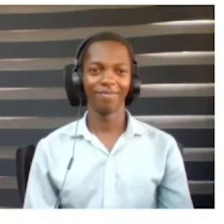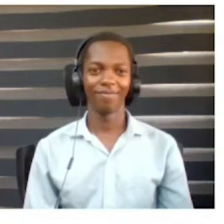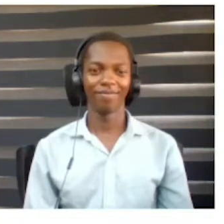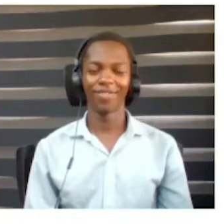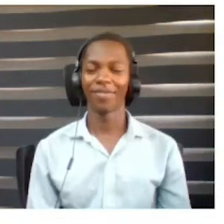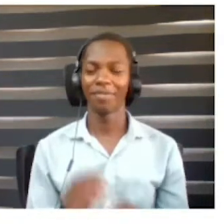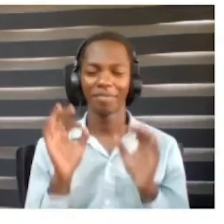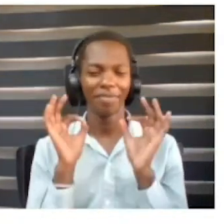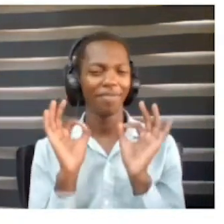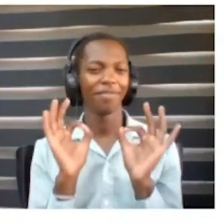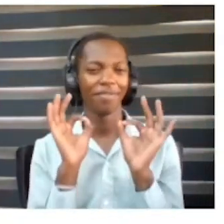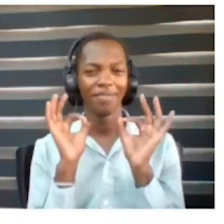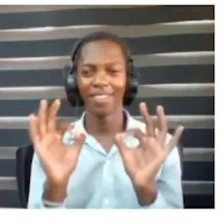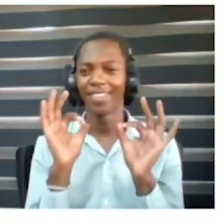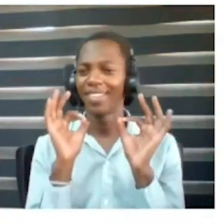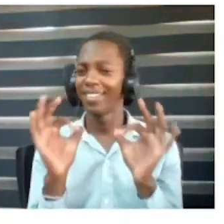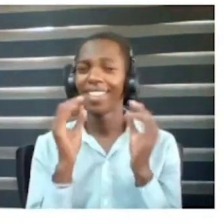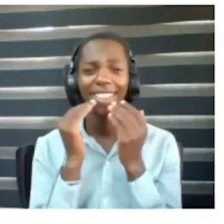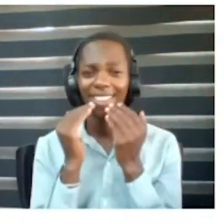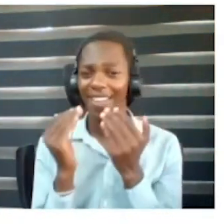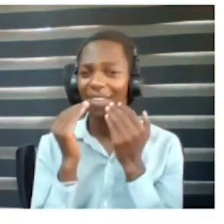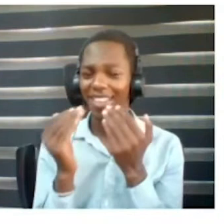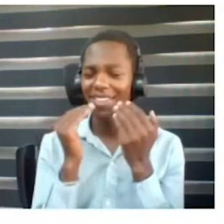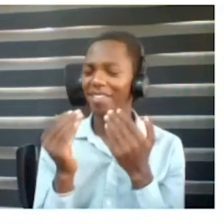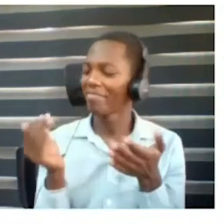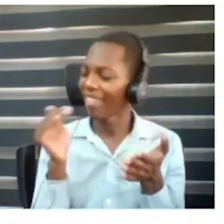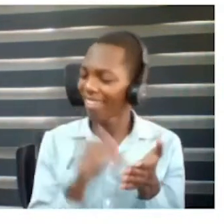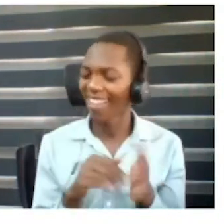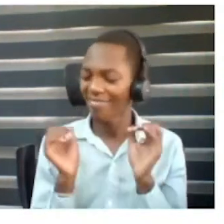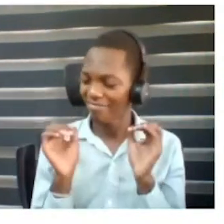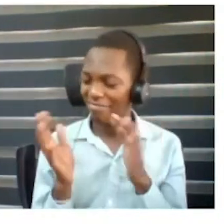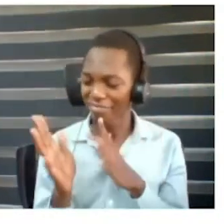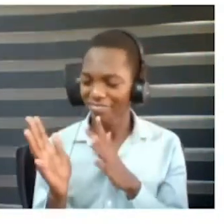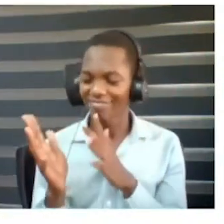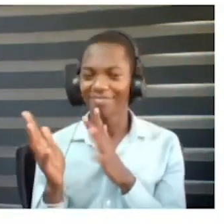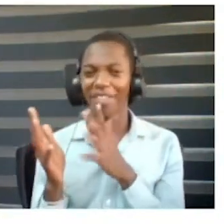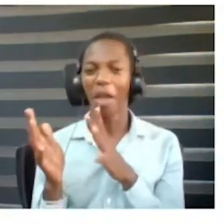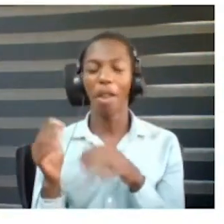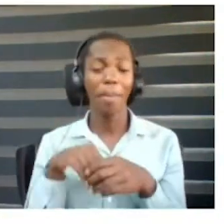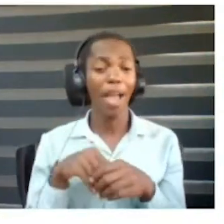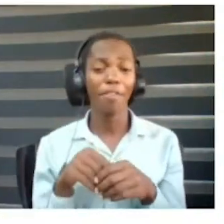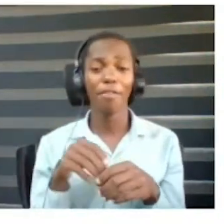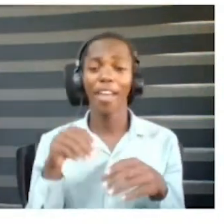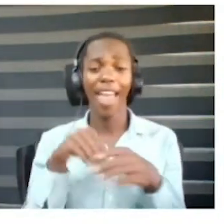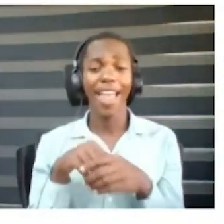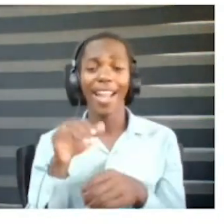Thank you so much, Hudson. Congratulations, again, on behalf of enable and